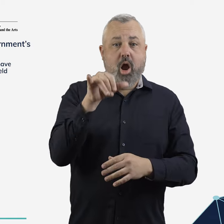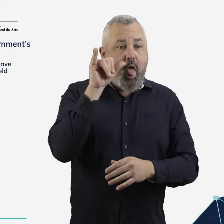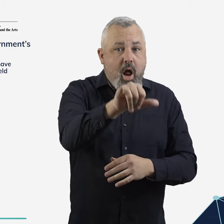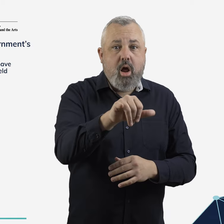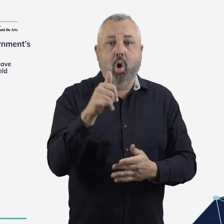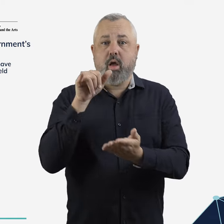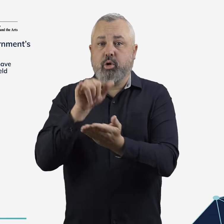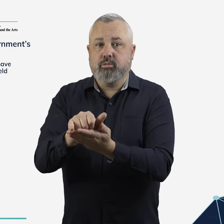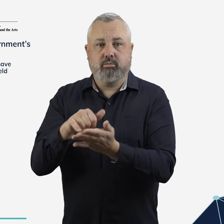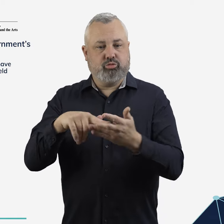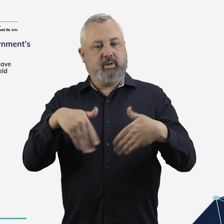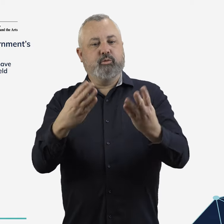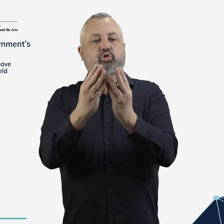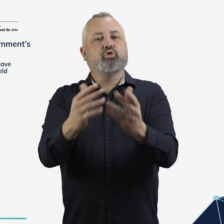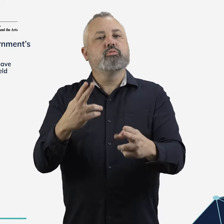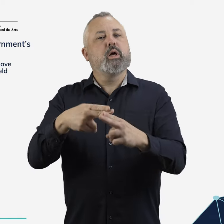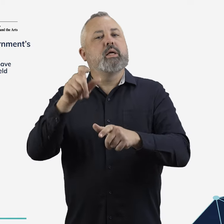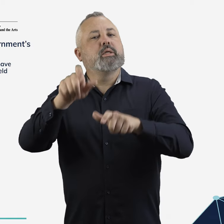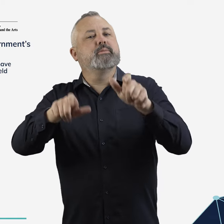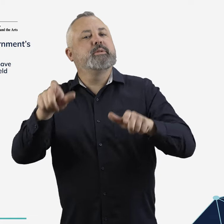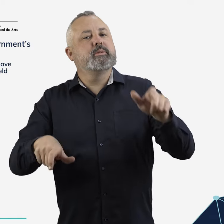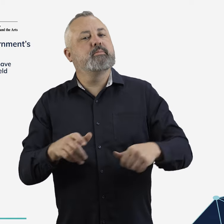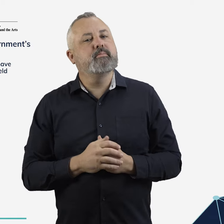airlines and airports to provide remedies to their customers.